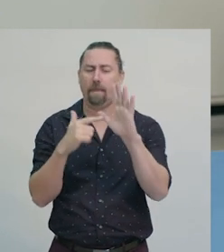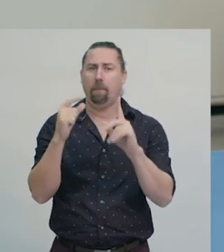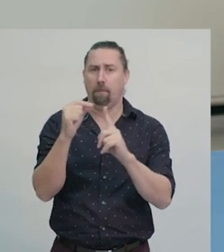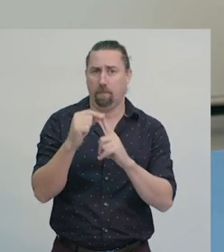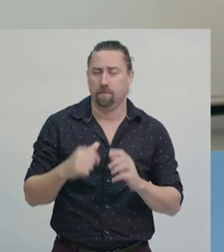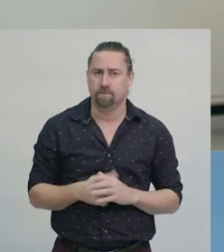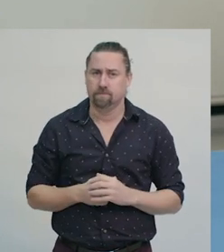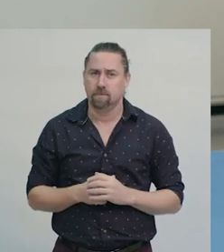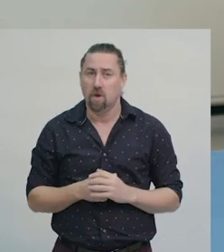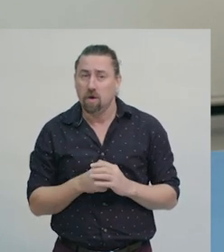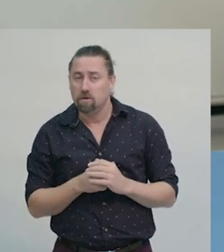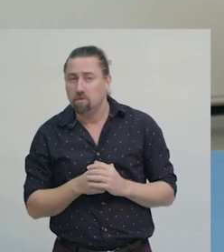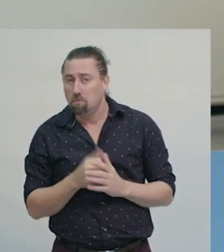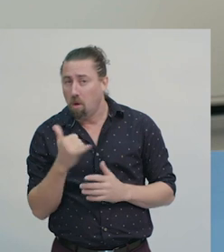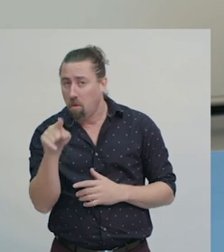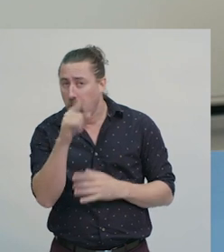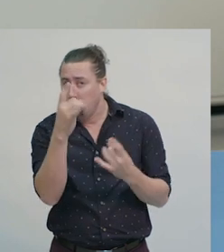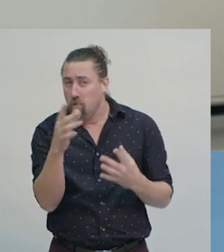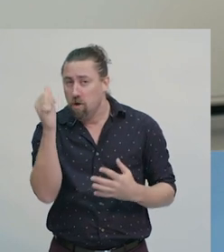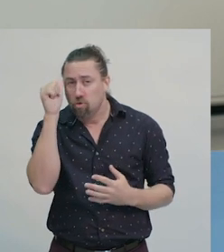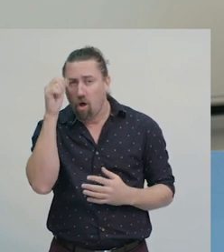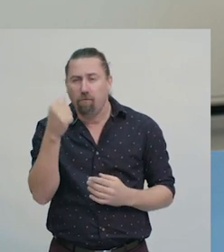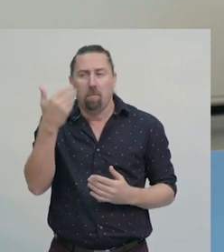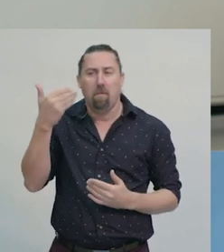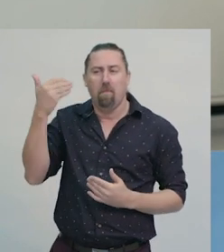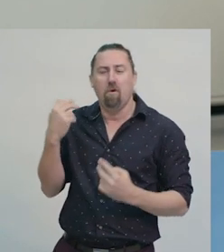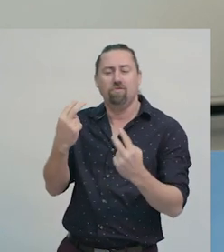Some of these you may already know from previous lessons.